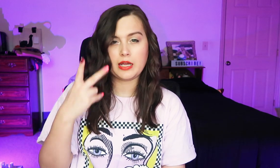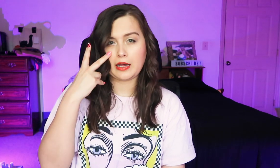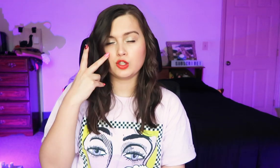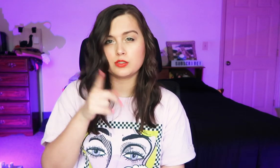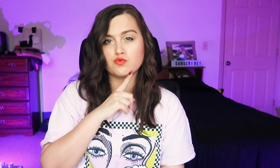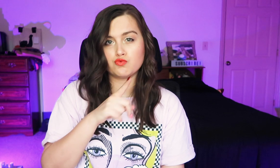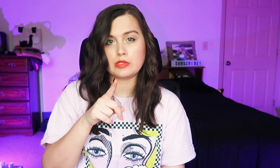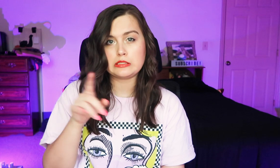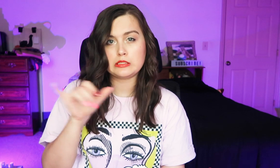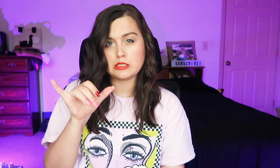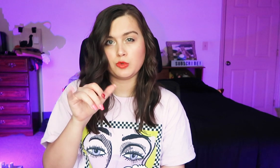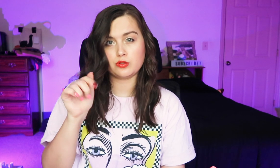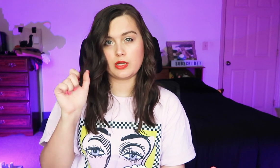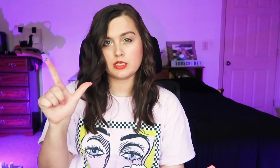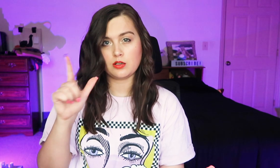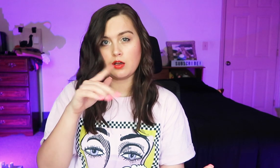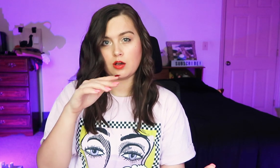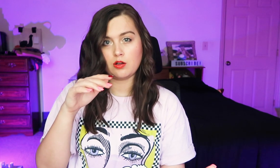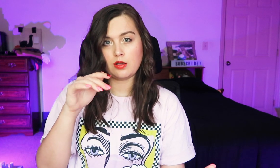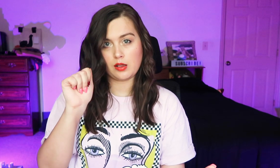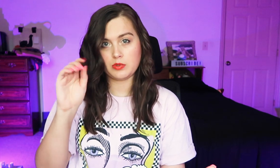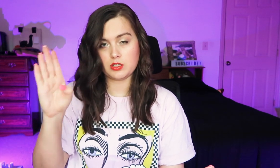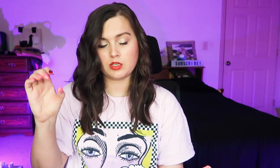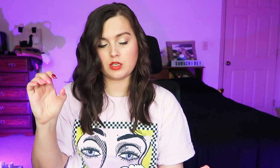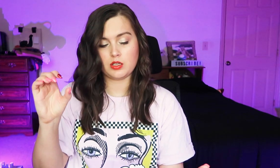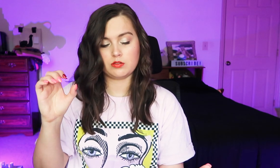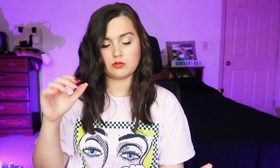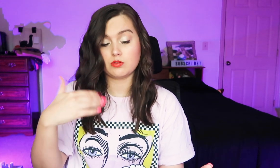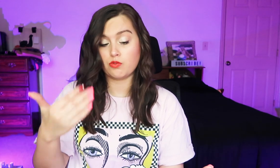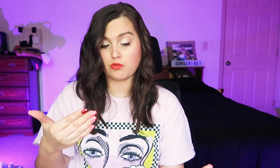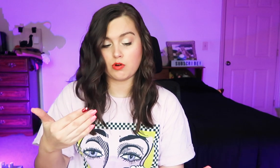So far it looks very similar to the ASL alphabet.